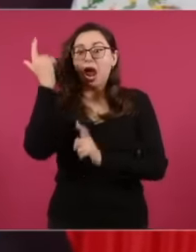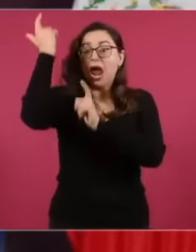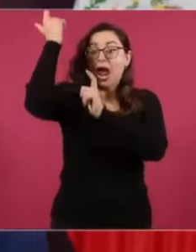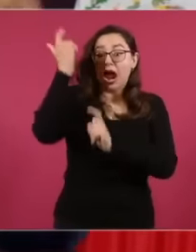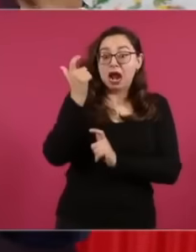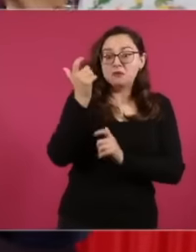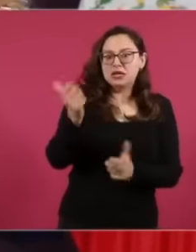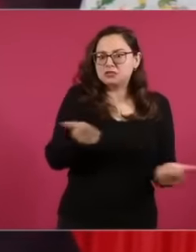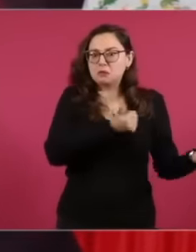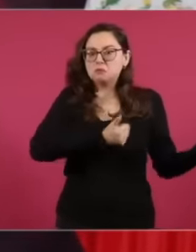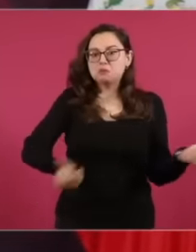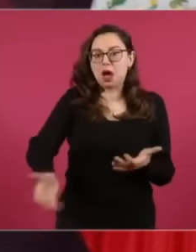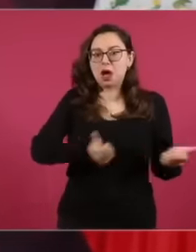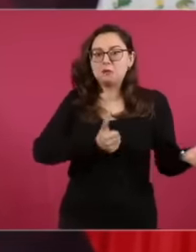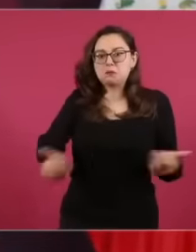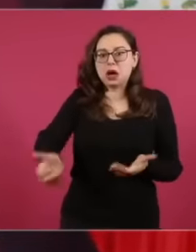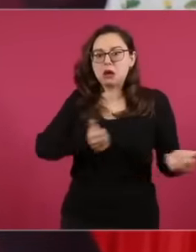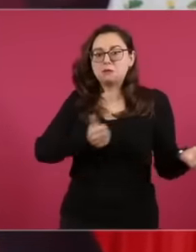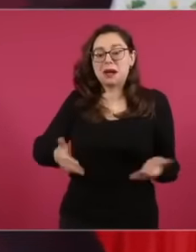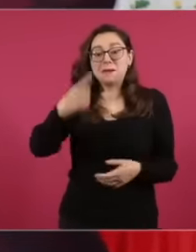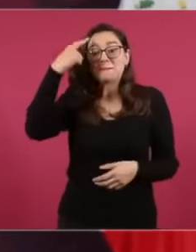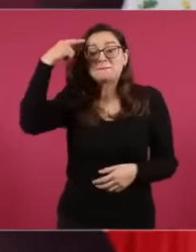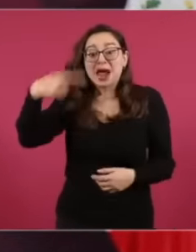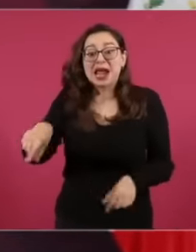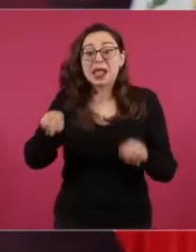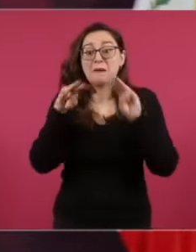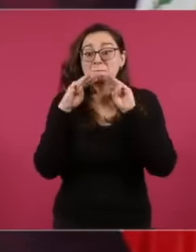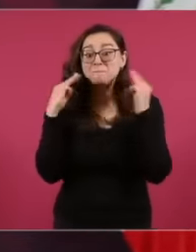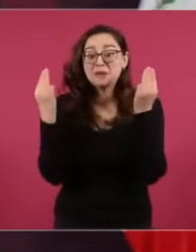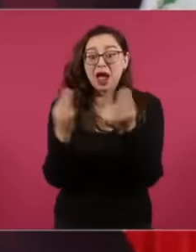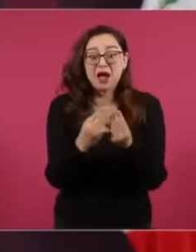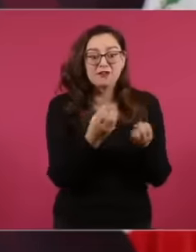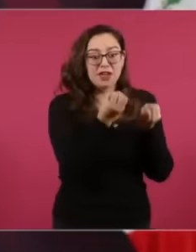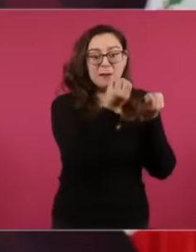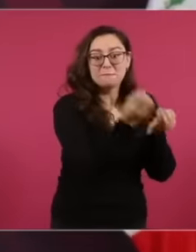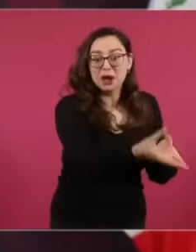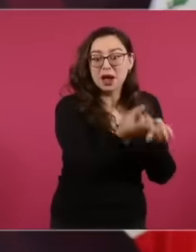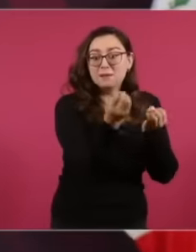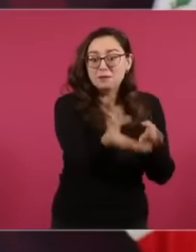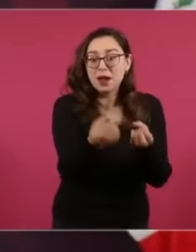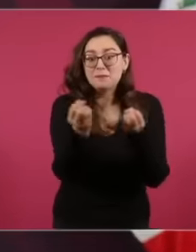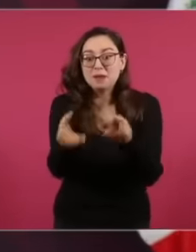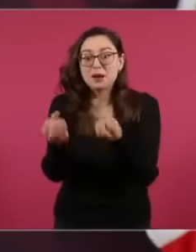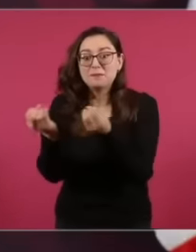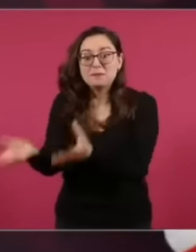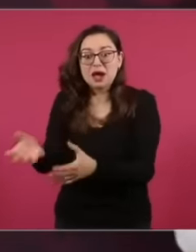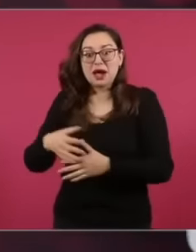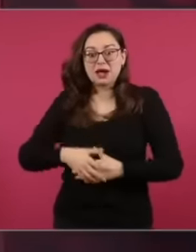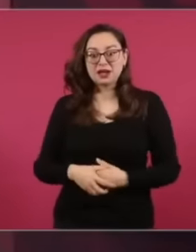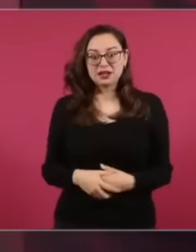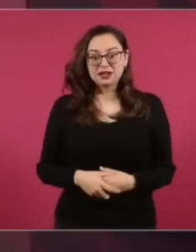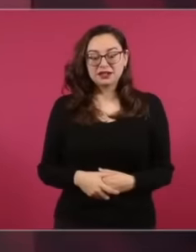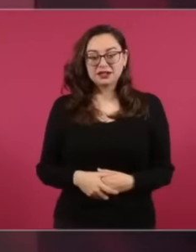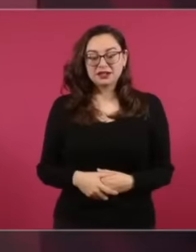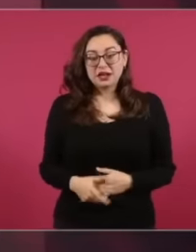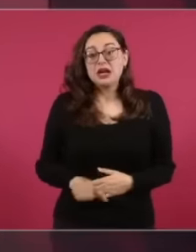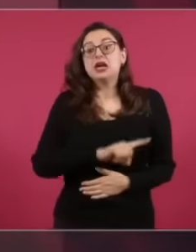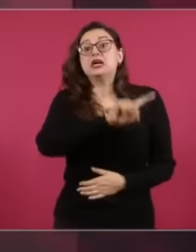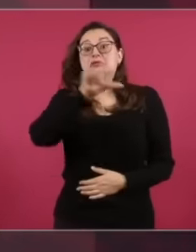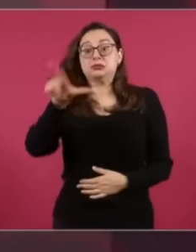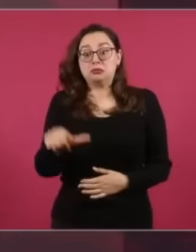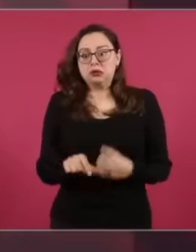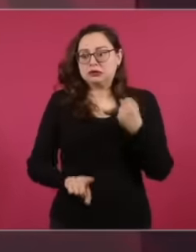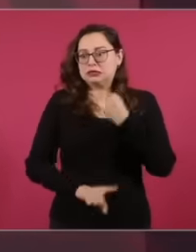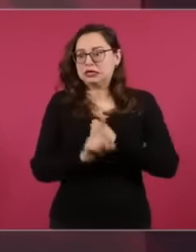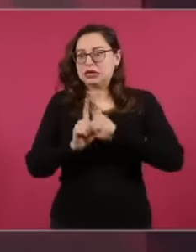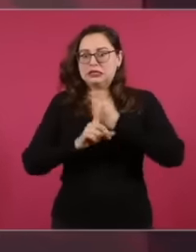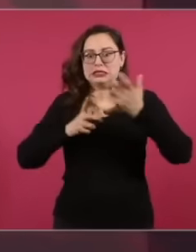how Mexicans and Americans were murdered because of that failed